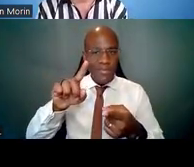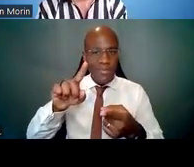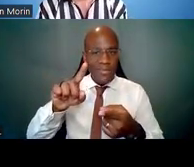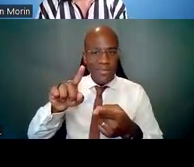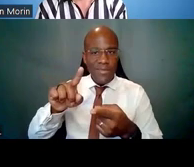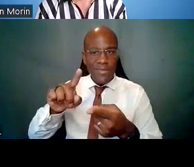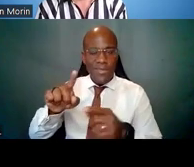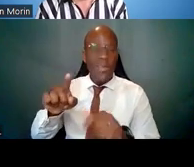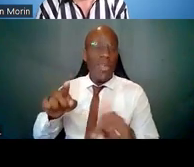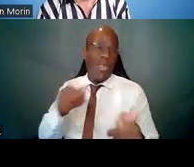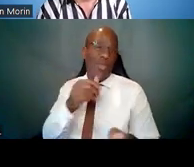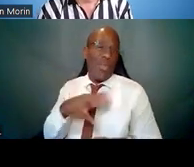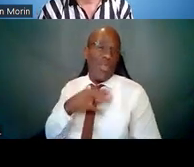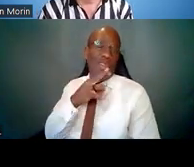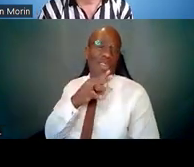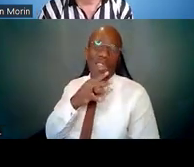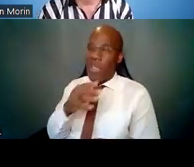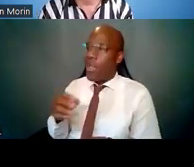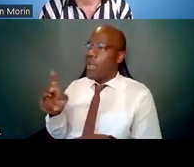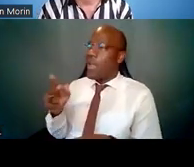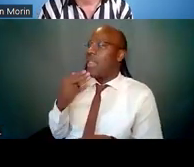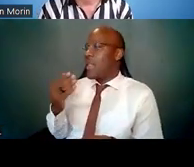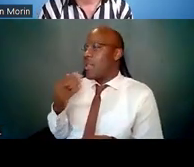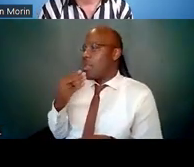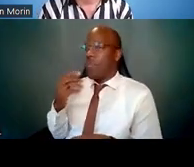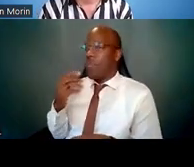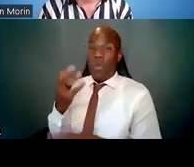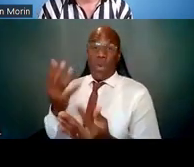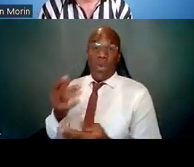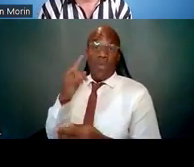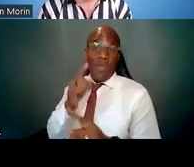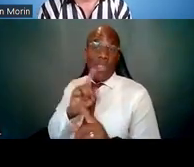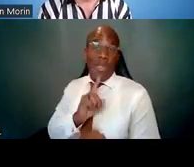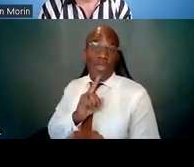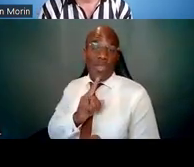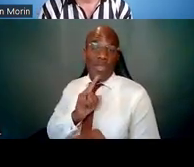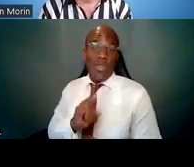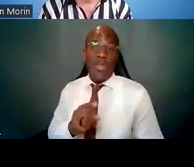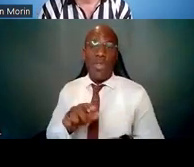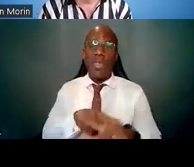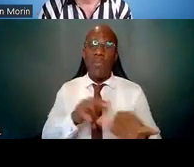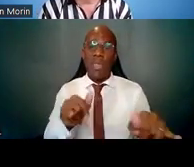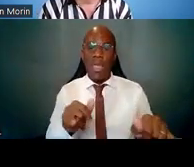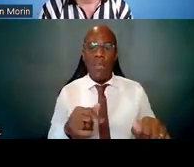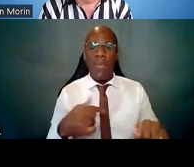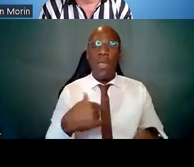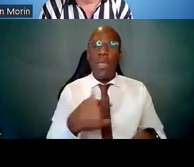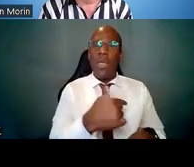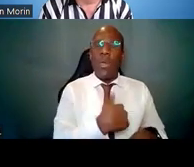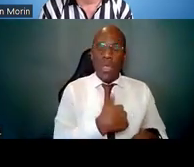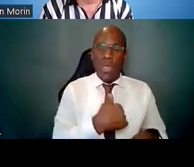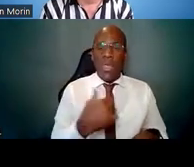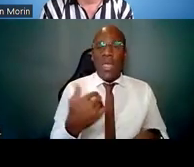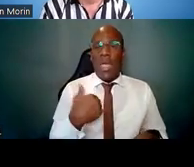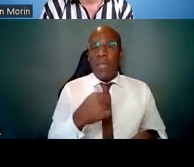there was a question that came up between -- a question about multiple mentors and advisory committees,